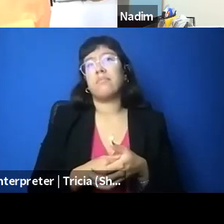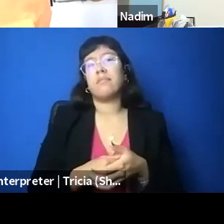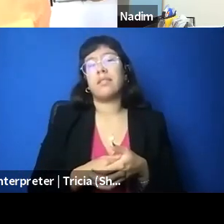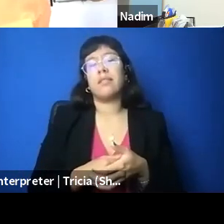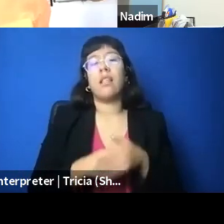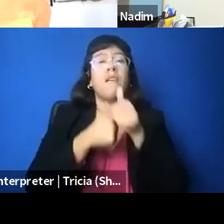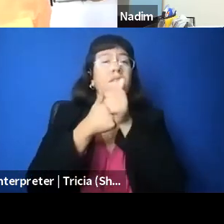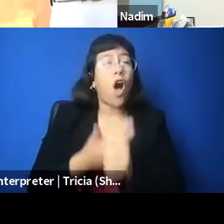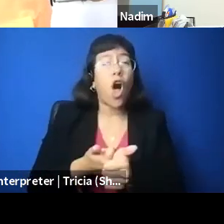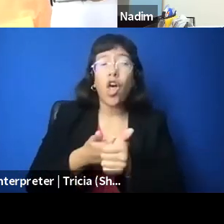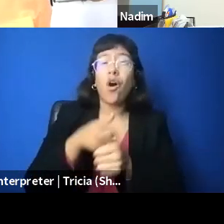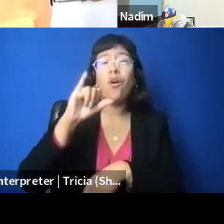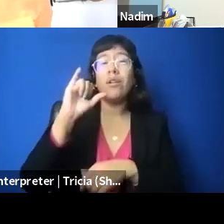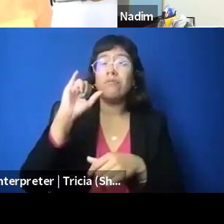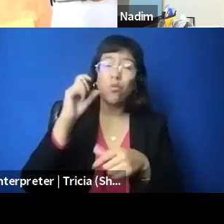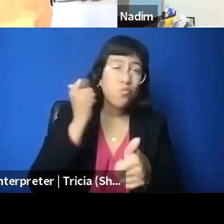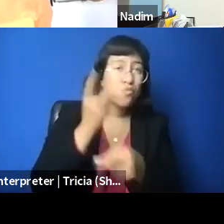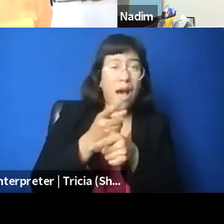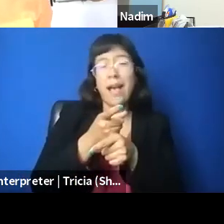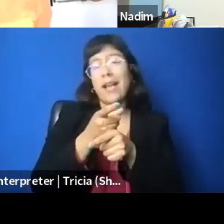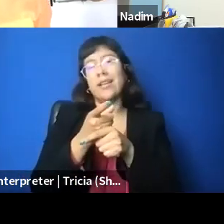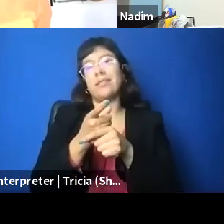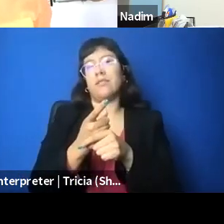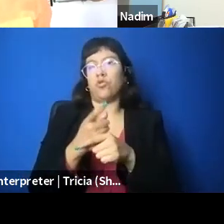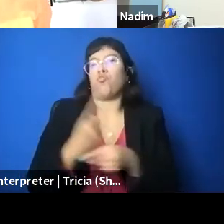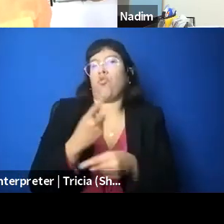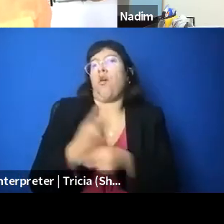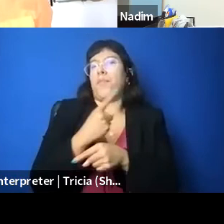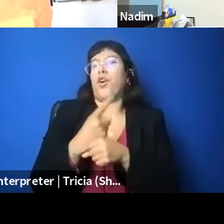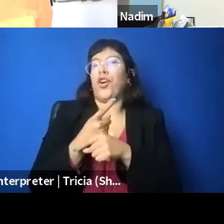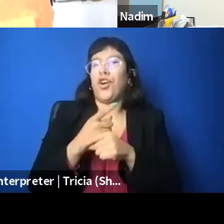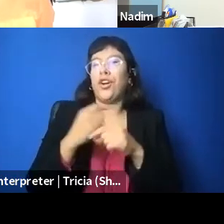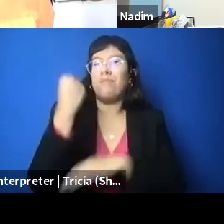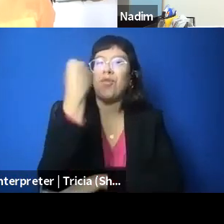or the people on the ground. I mean, we didn't speak much about also the people